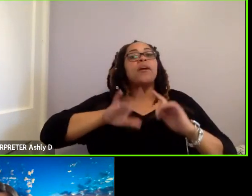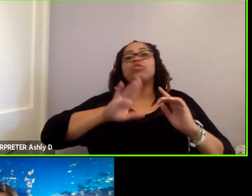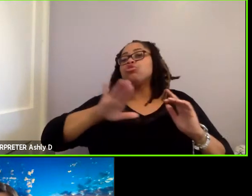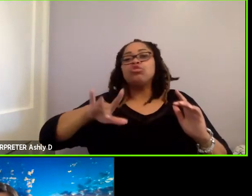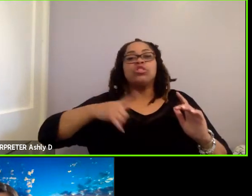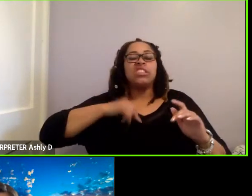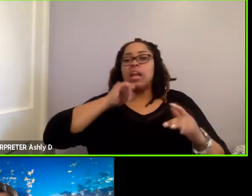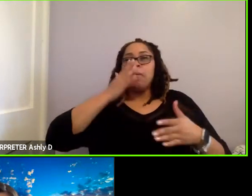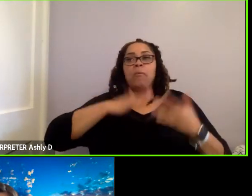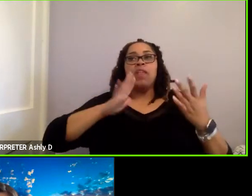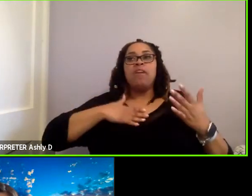part of our current samples.